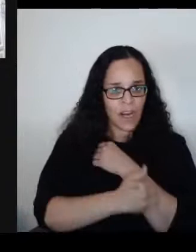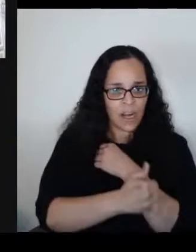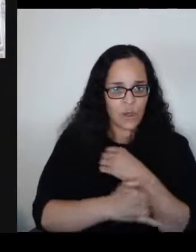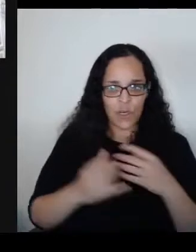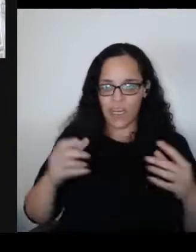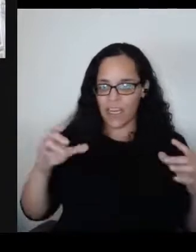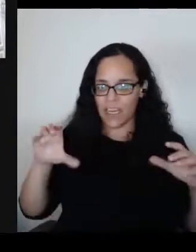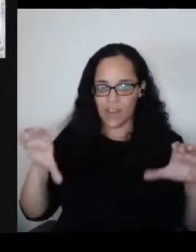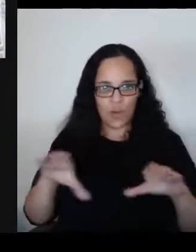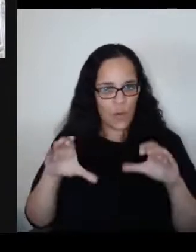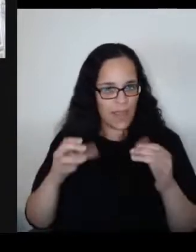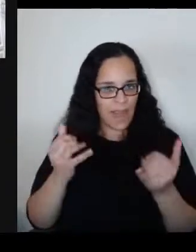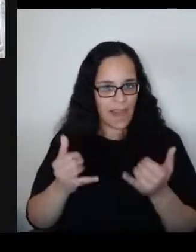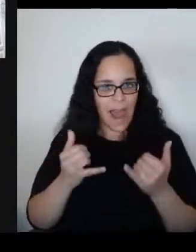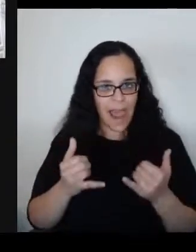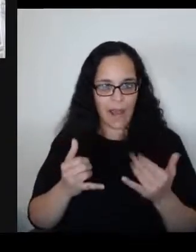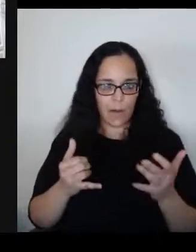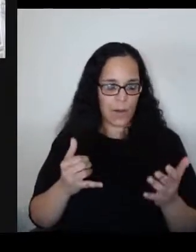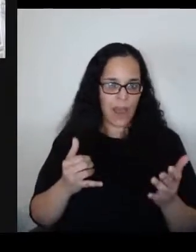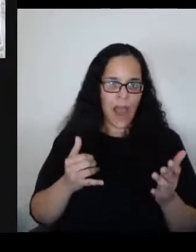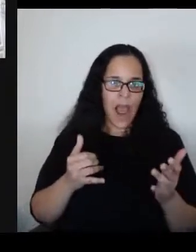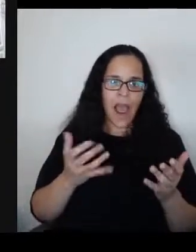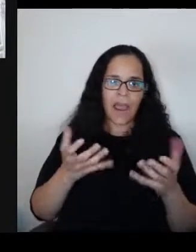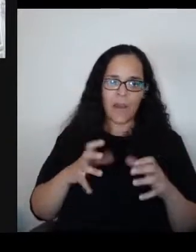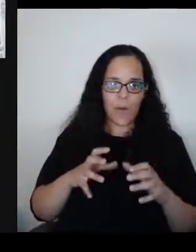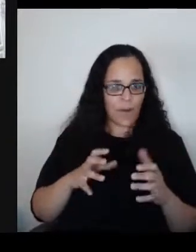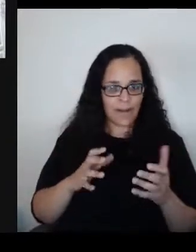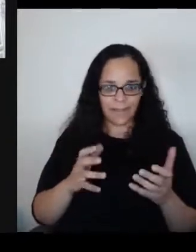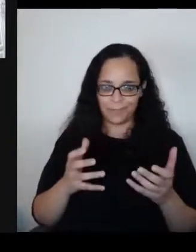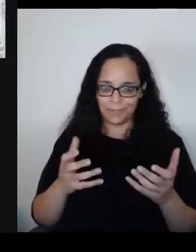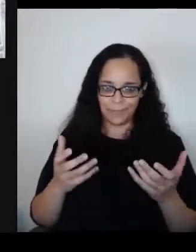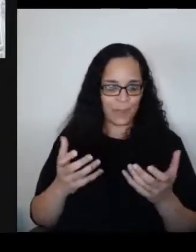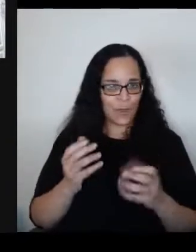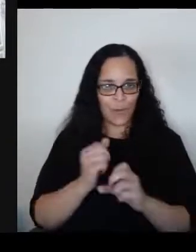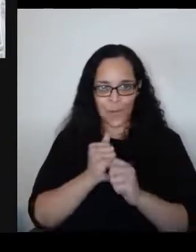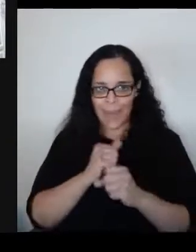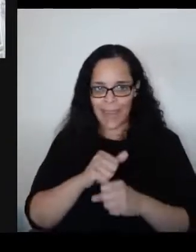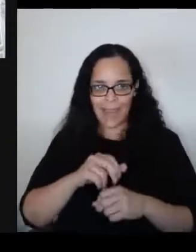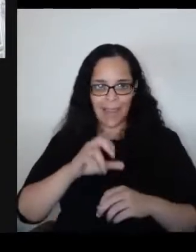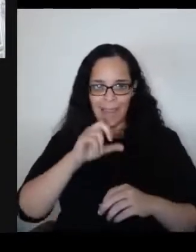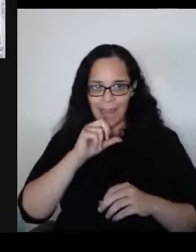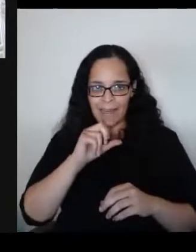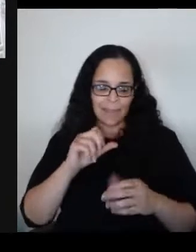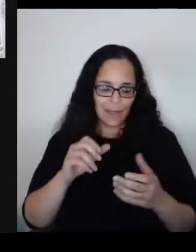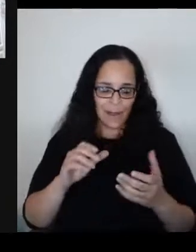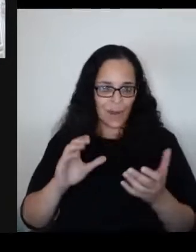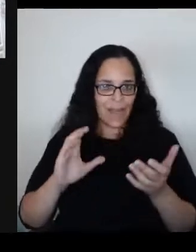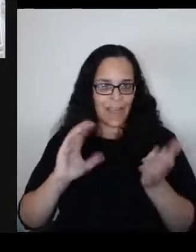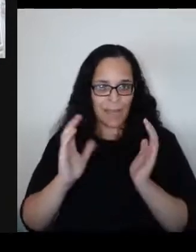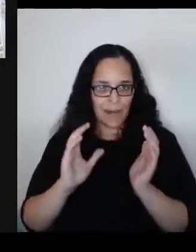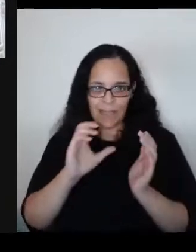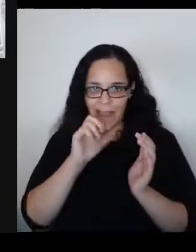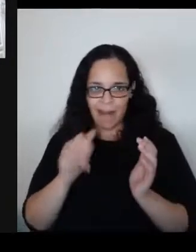that are too facile or that are unwarranted but what does it feel like for a child who's been separated from their family.